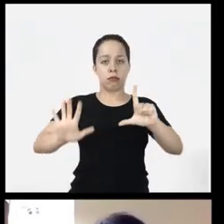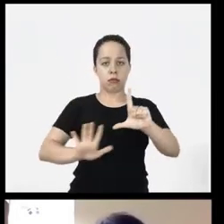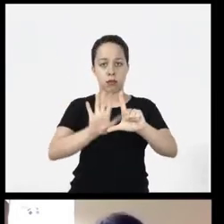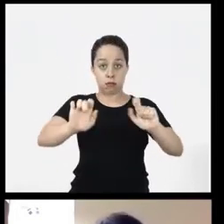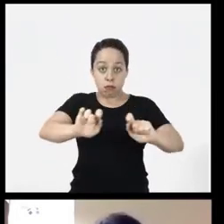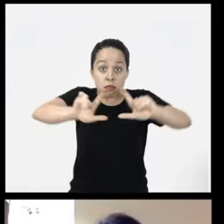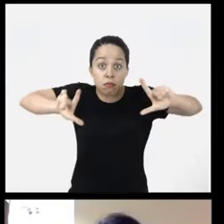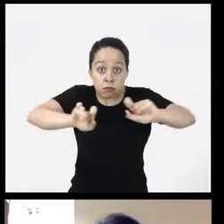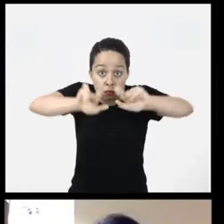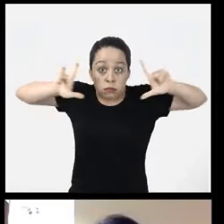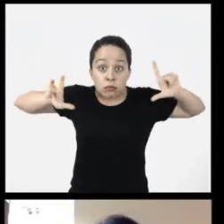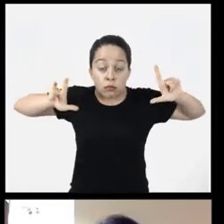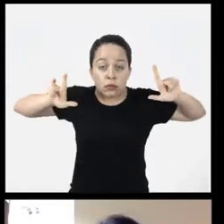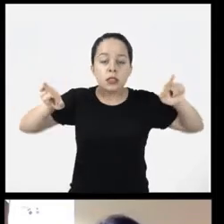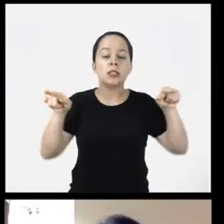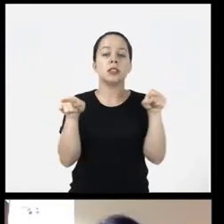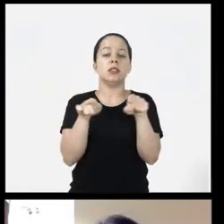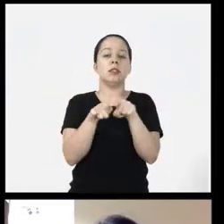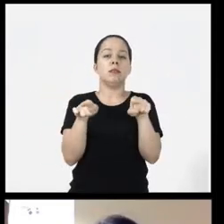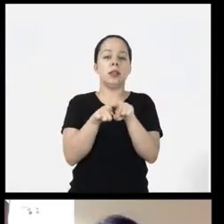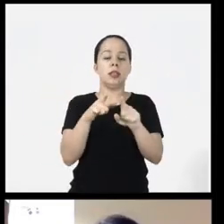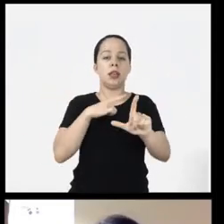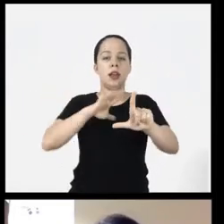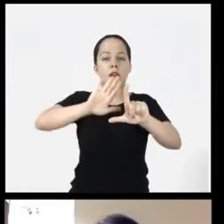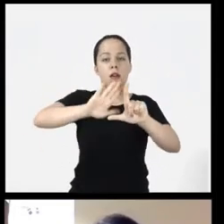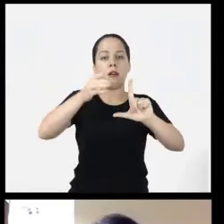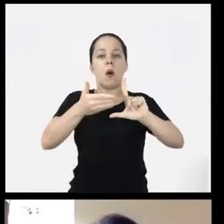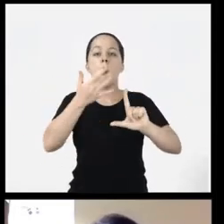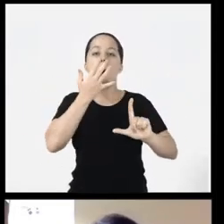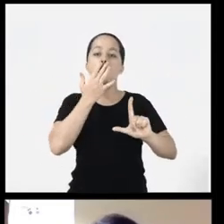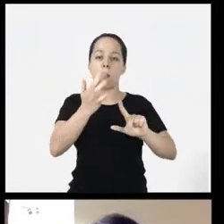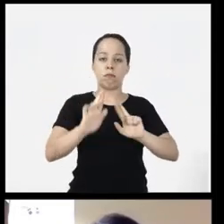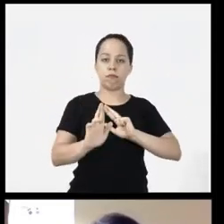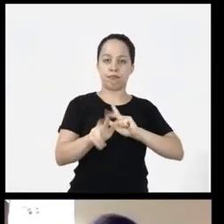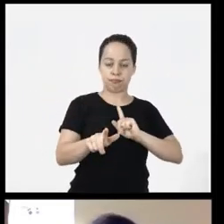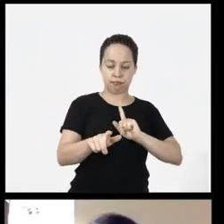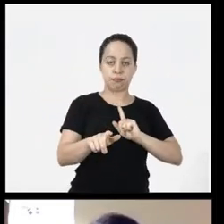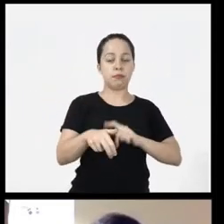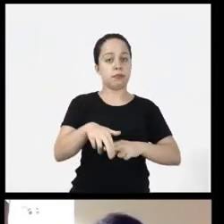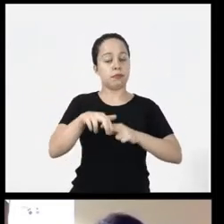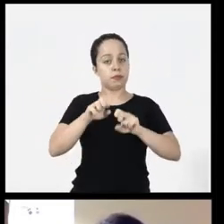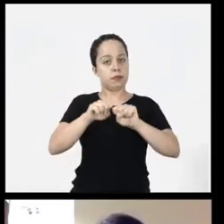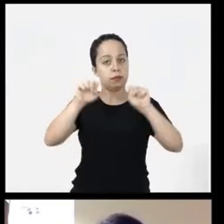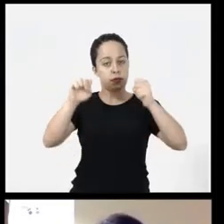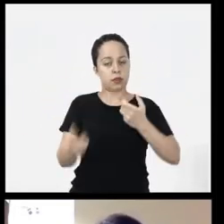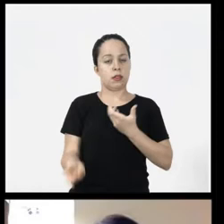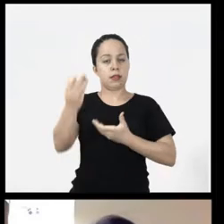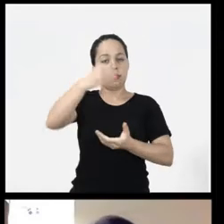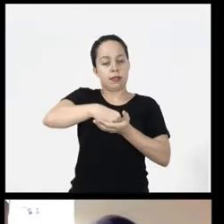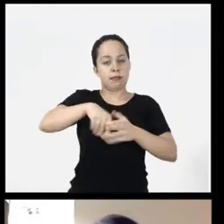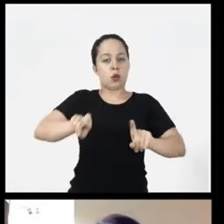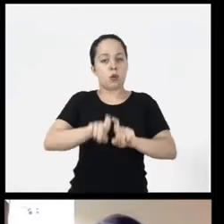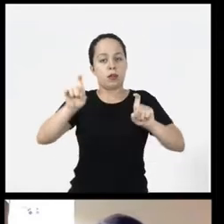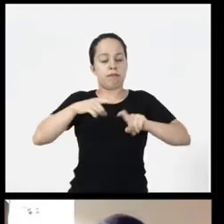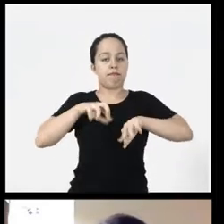high contrast features, so into operating systems there are already included